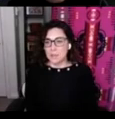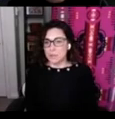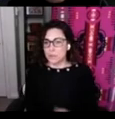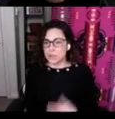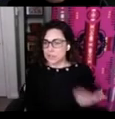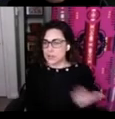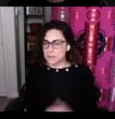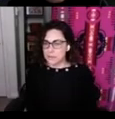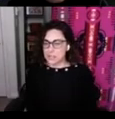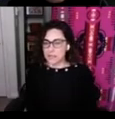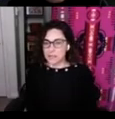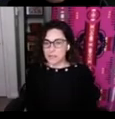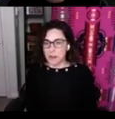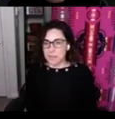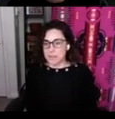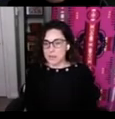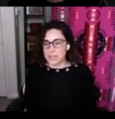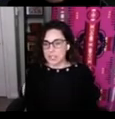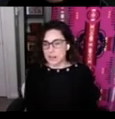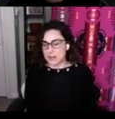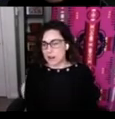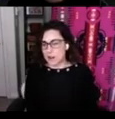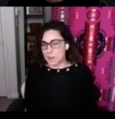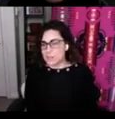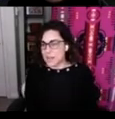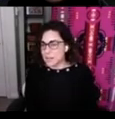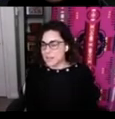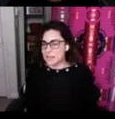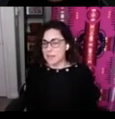we're just going to finish off with Robyn is going to share our website in case anybody